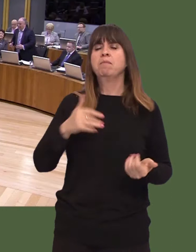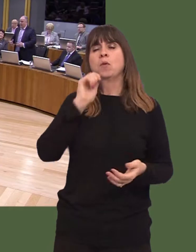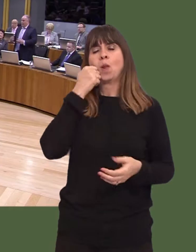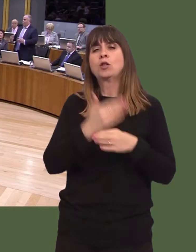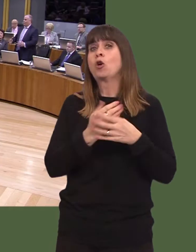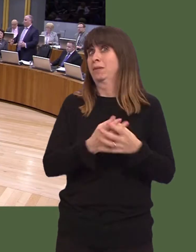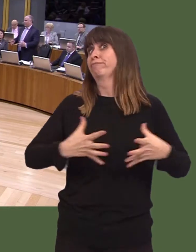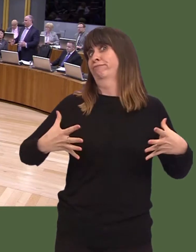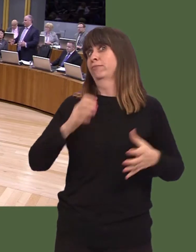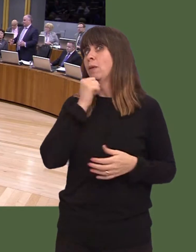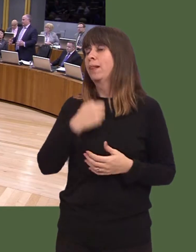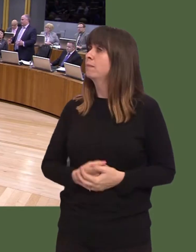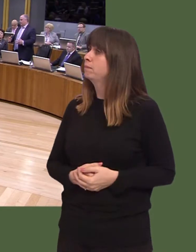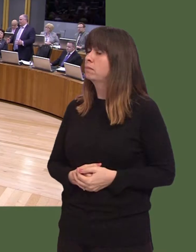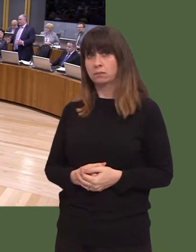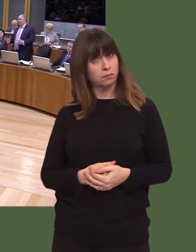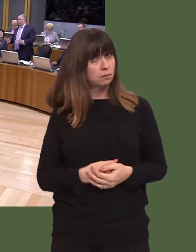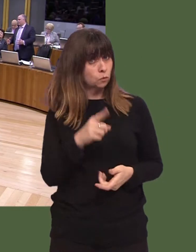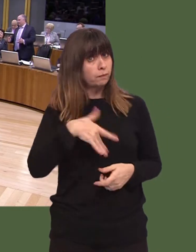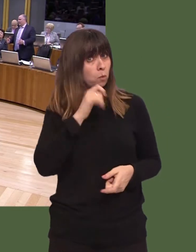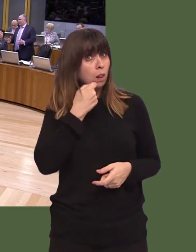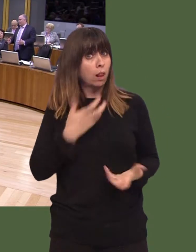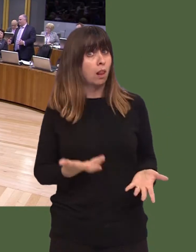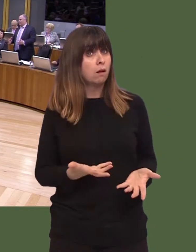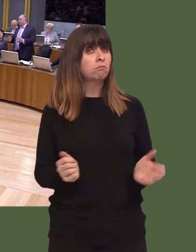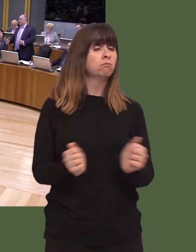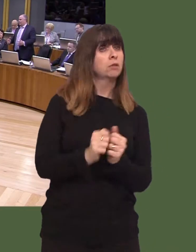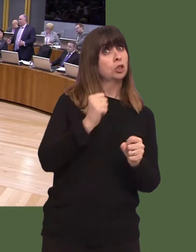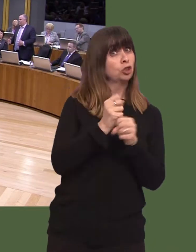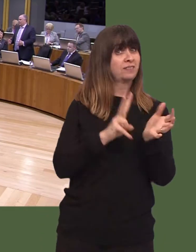Davies: And you are confident, First Minister, with this deal, that GVA, which is about 74